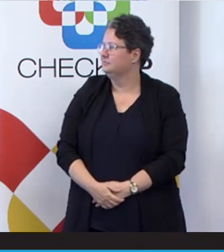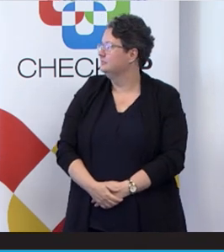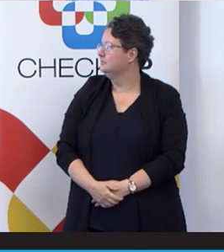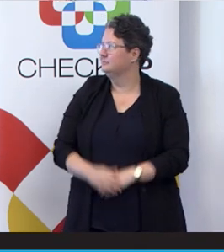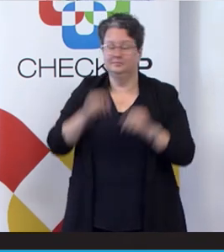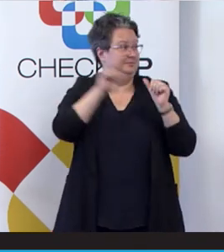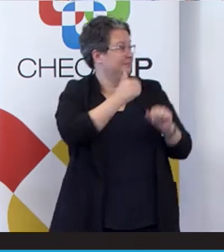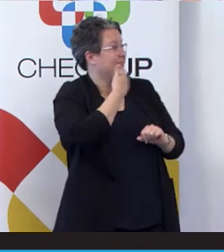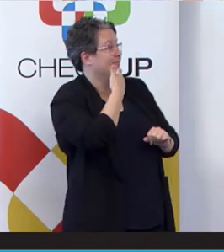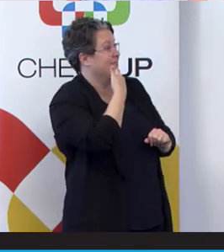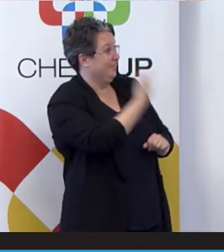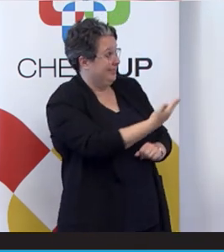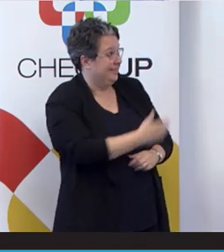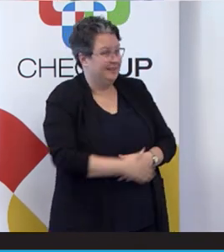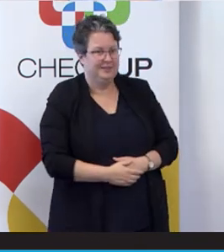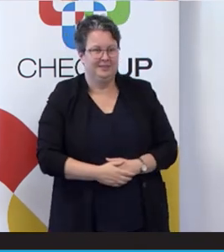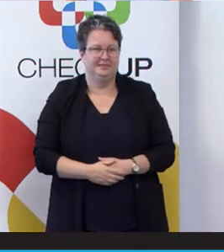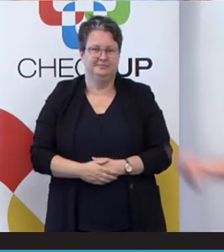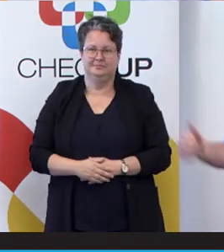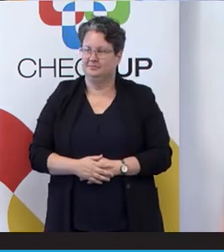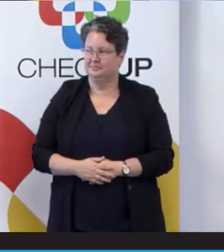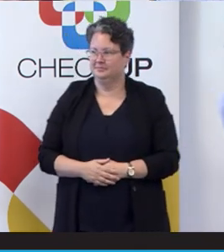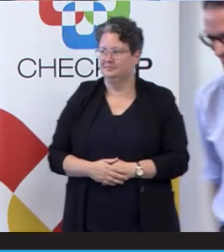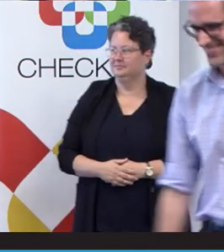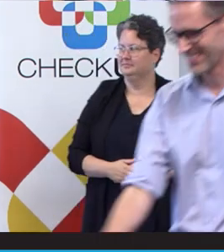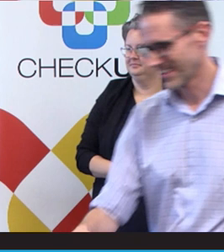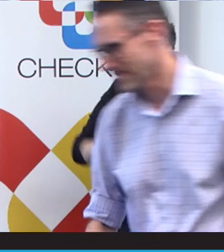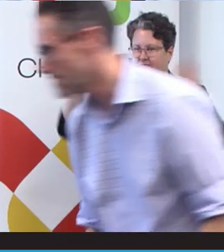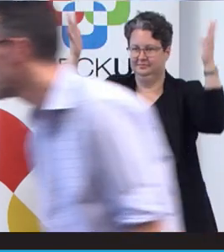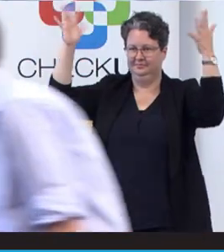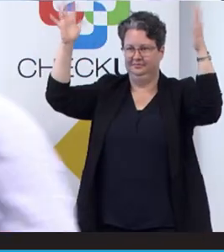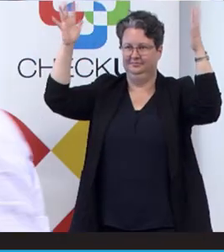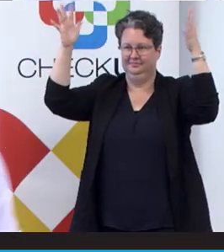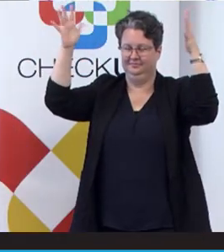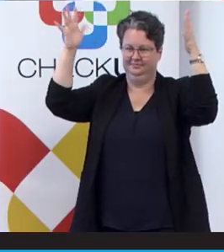Thank you. And yes, one more time. Thank you.